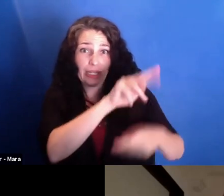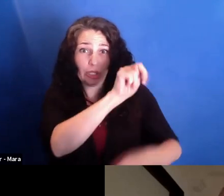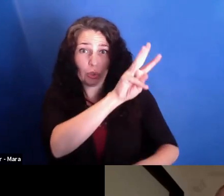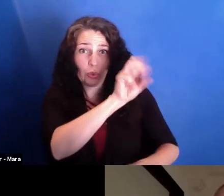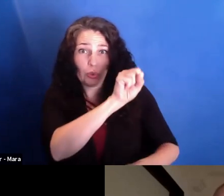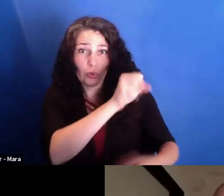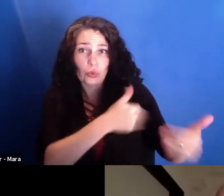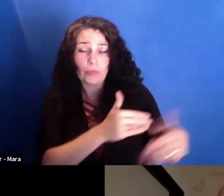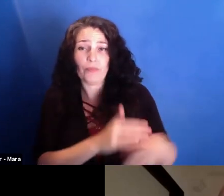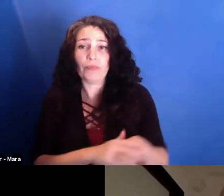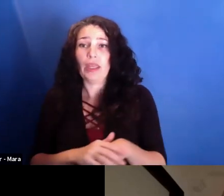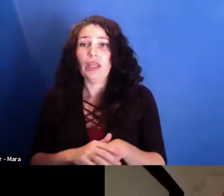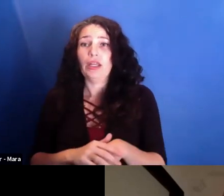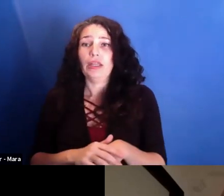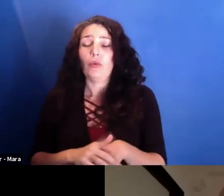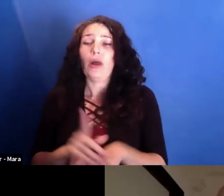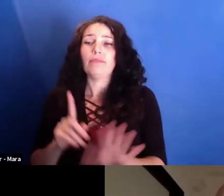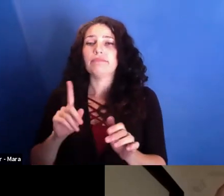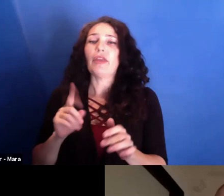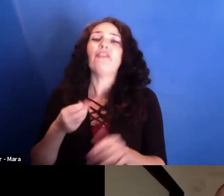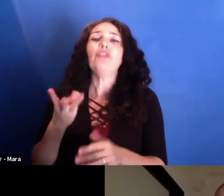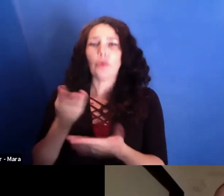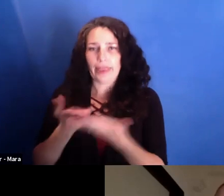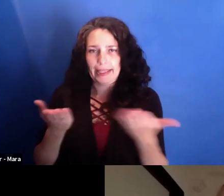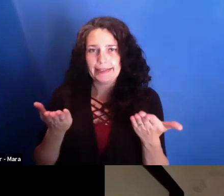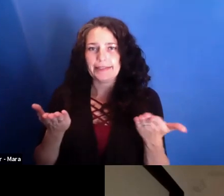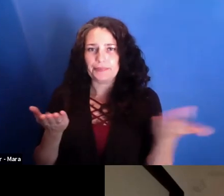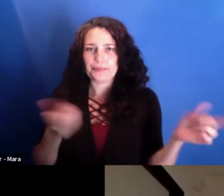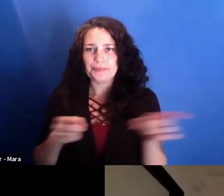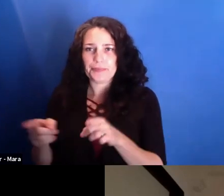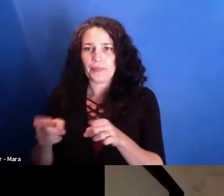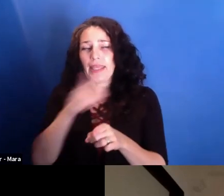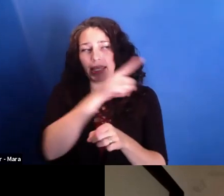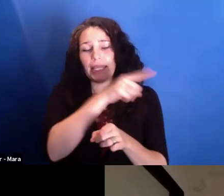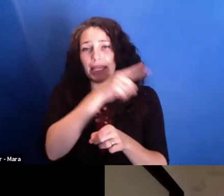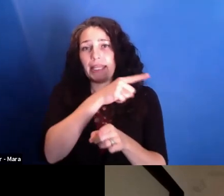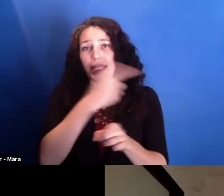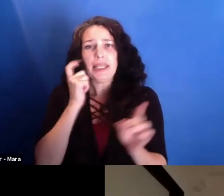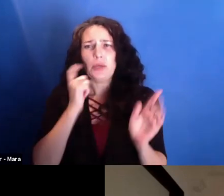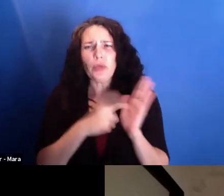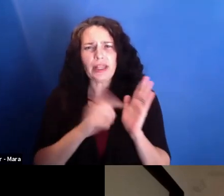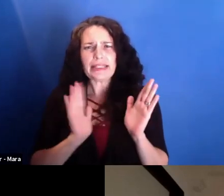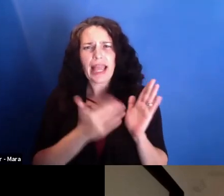First of all, he realized that our team is investigative, also very good, and we had also our sources inside the system,